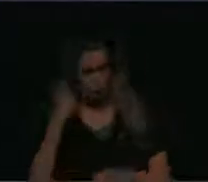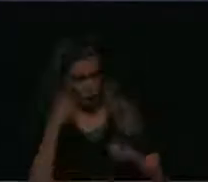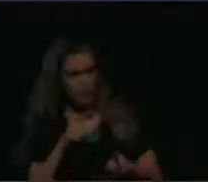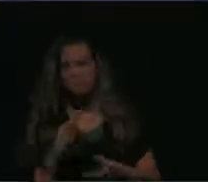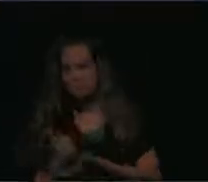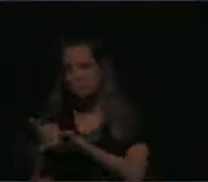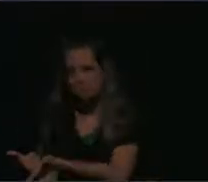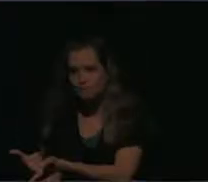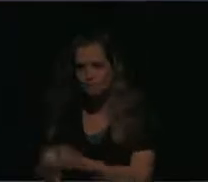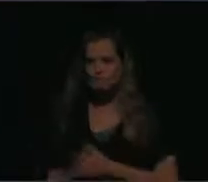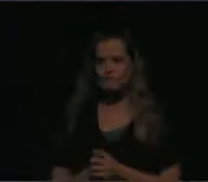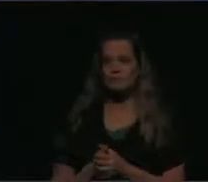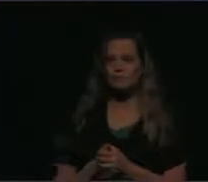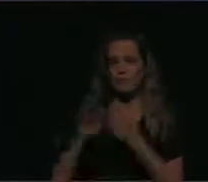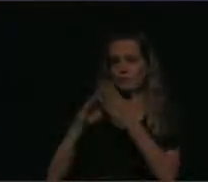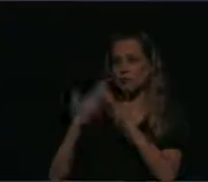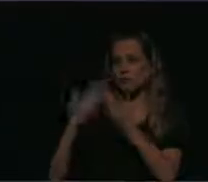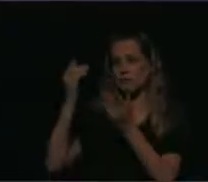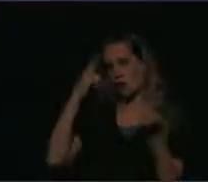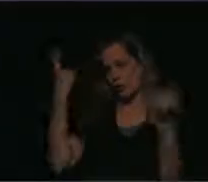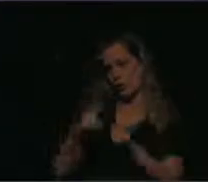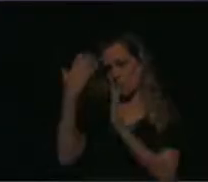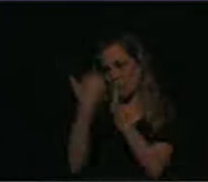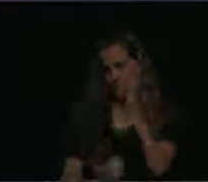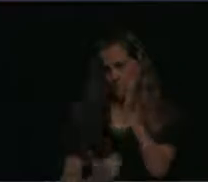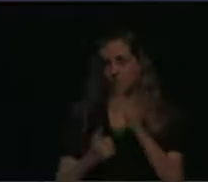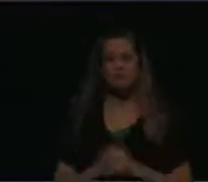of the Republic of Inclusion. A little bit about the space that we're in. We're